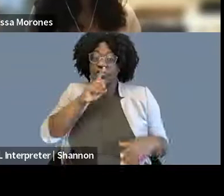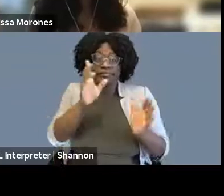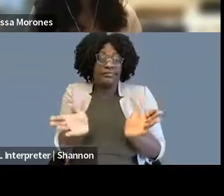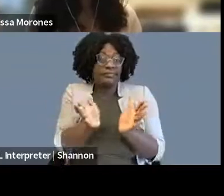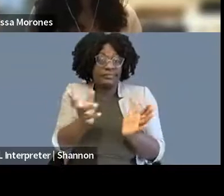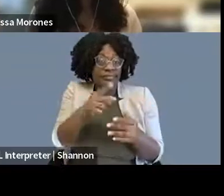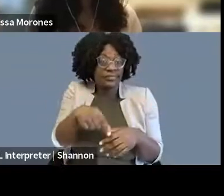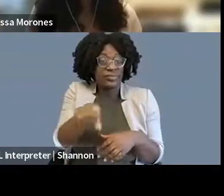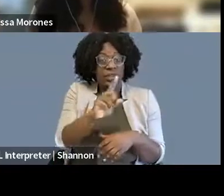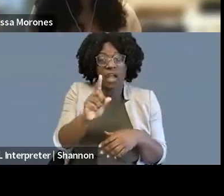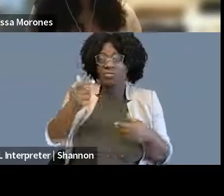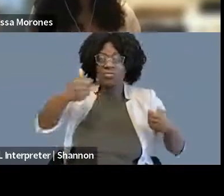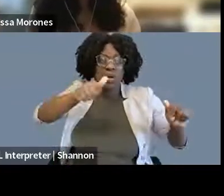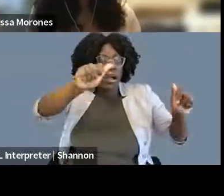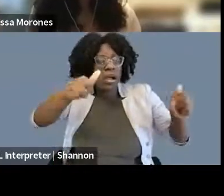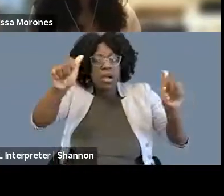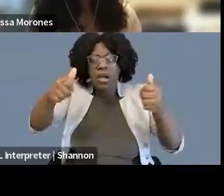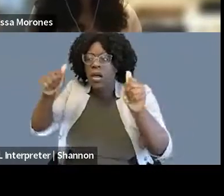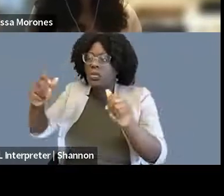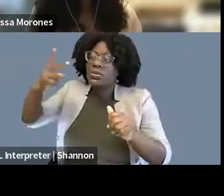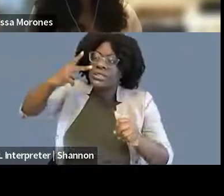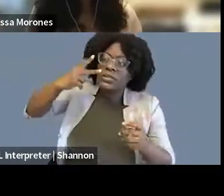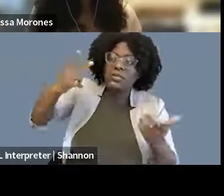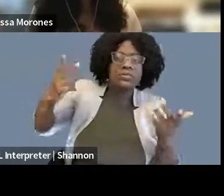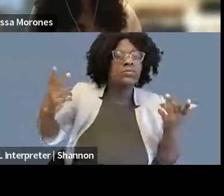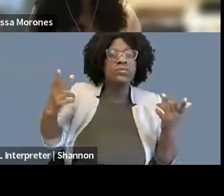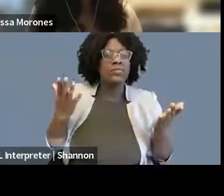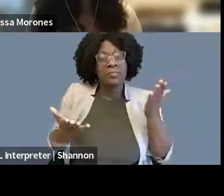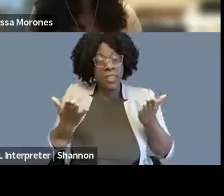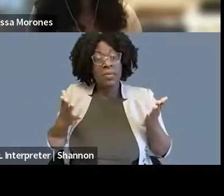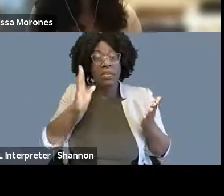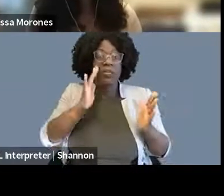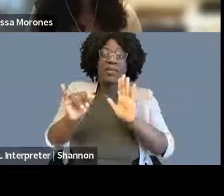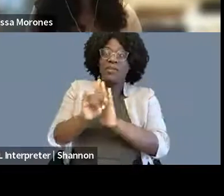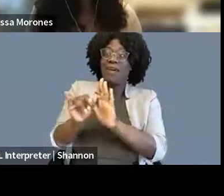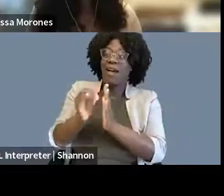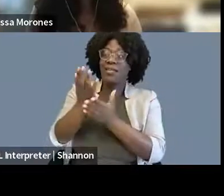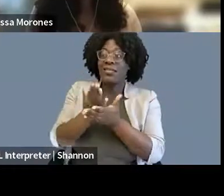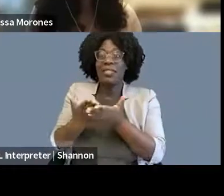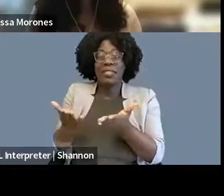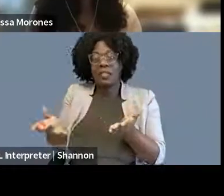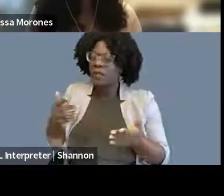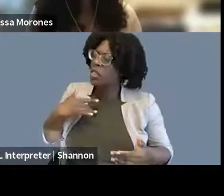where you're like, I could. I think it's wonderful to get to a point where you say, nope, crossing that off the list.